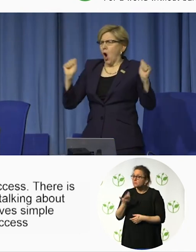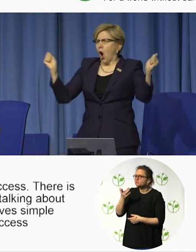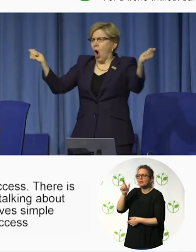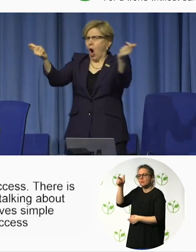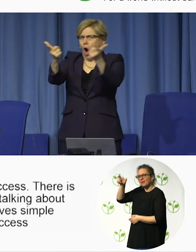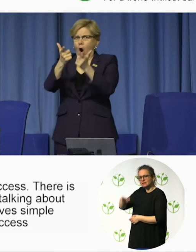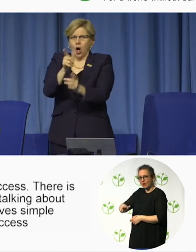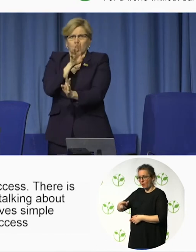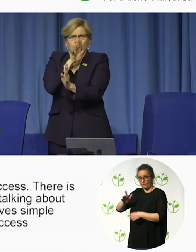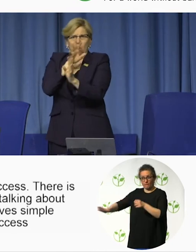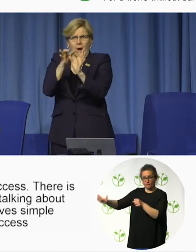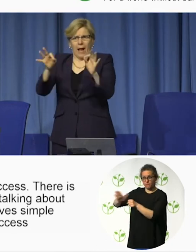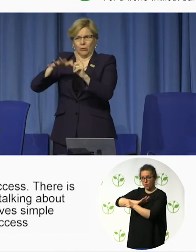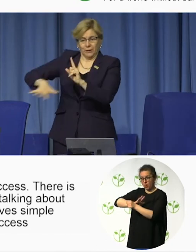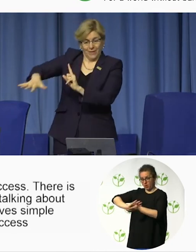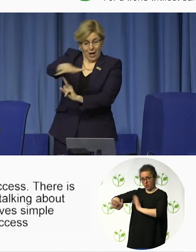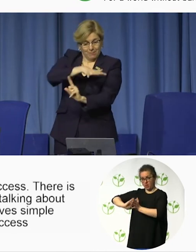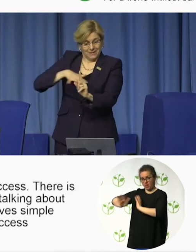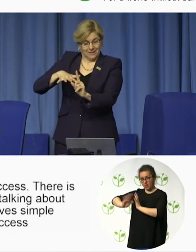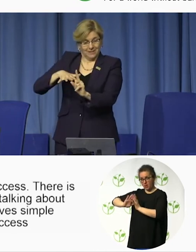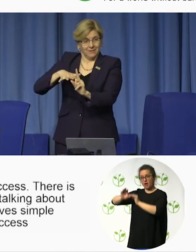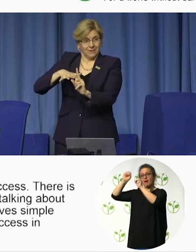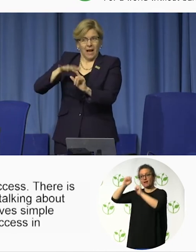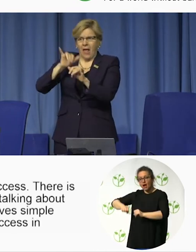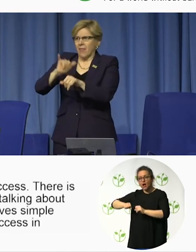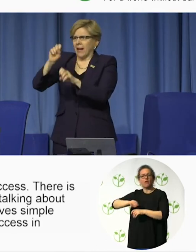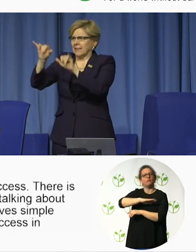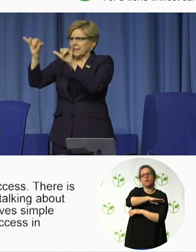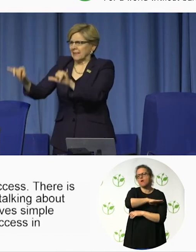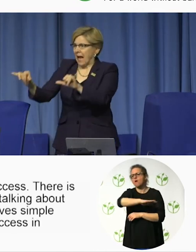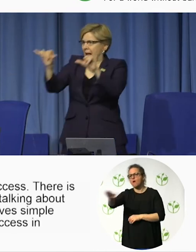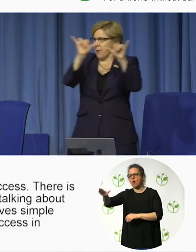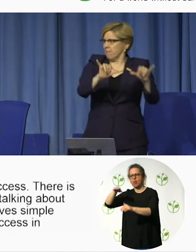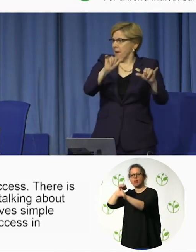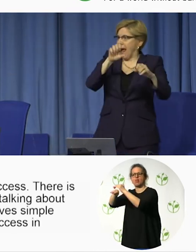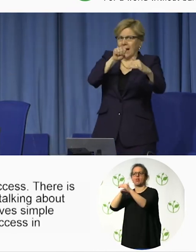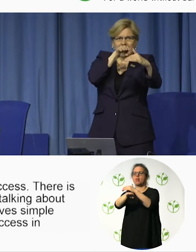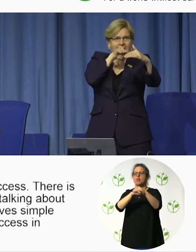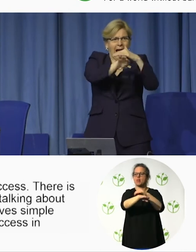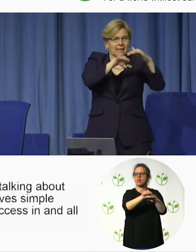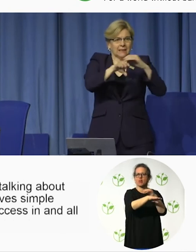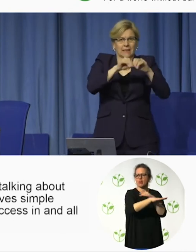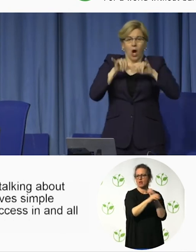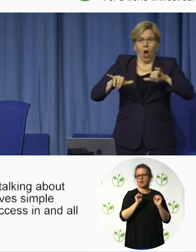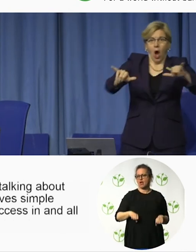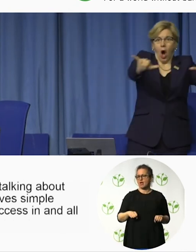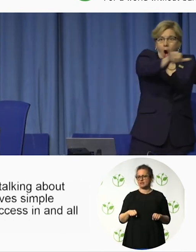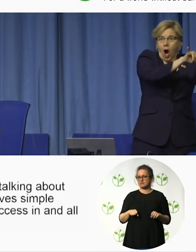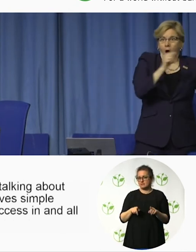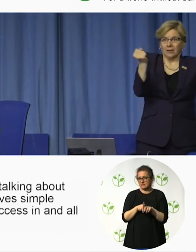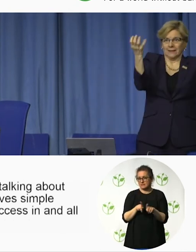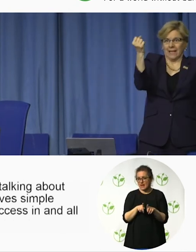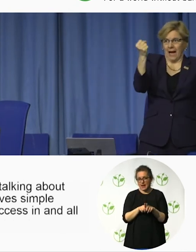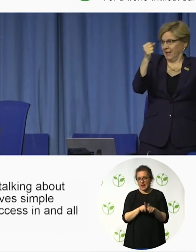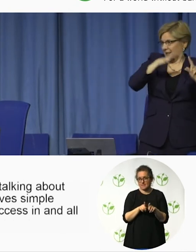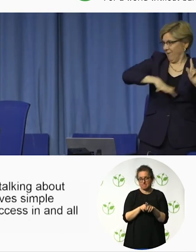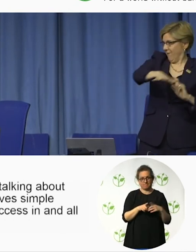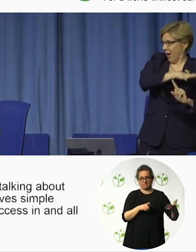access in an all-spoken language environment?